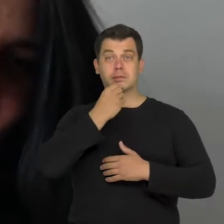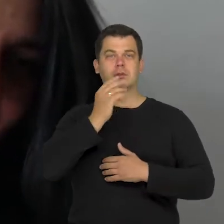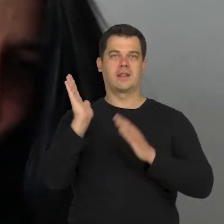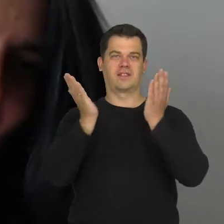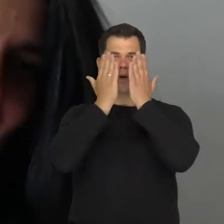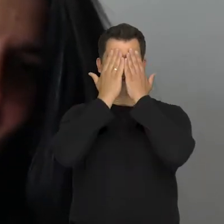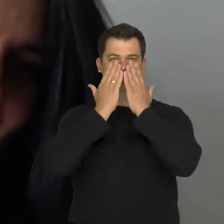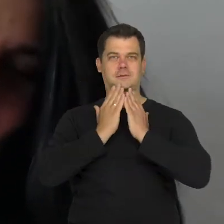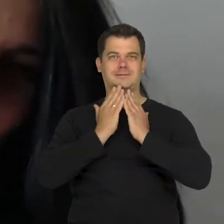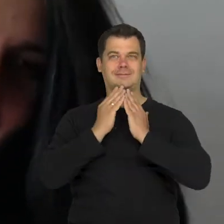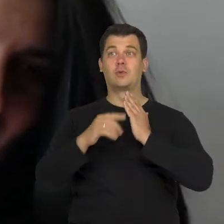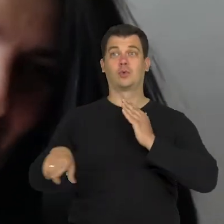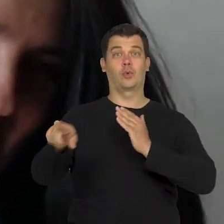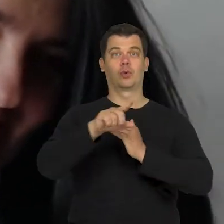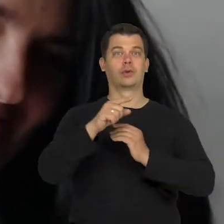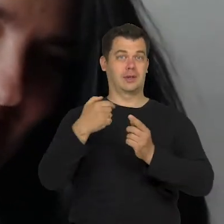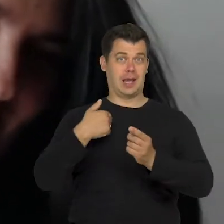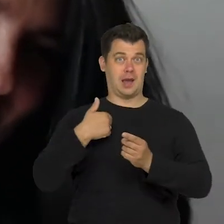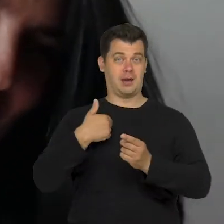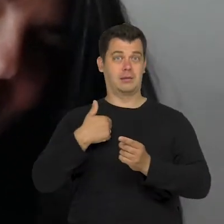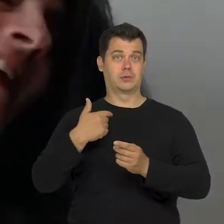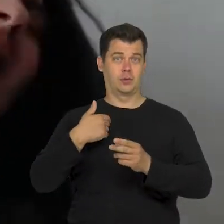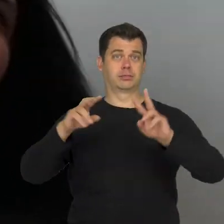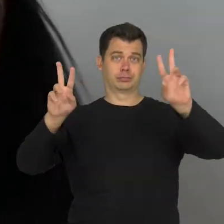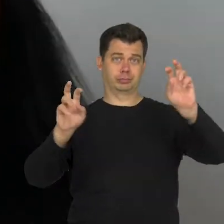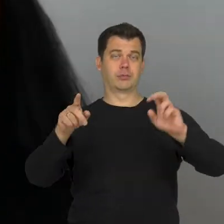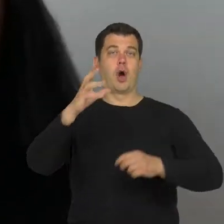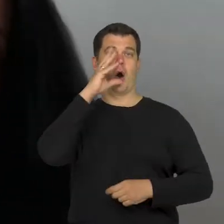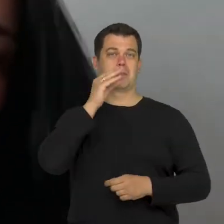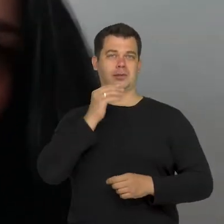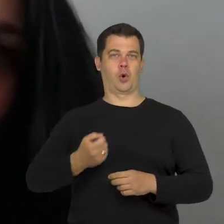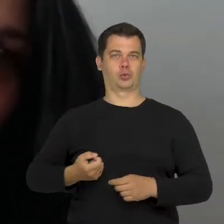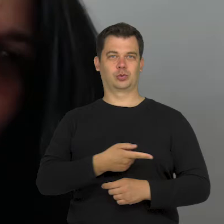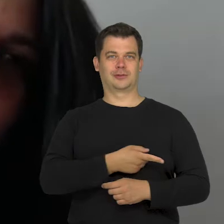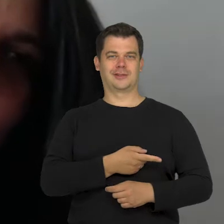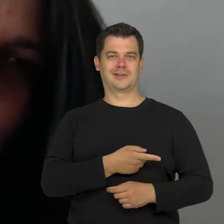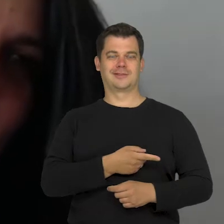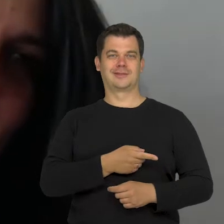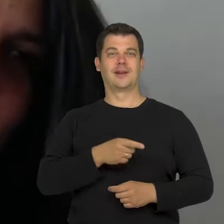meaning that he is a rejected image because the list of rejected images